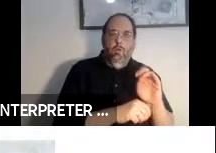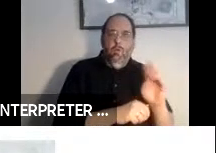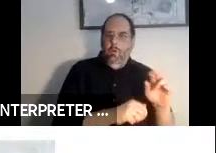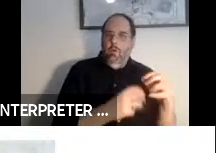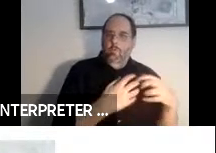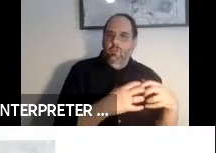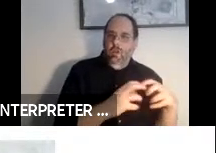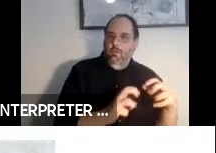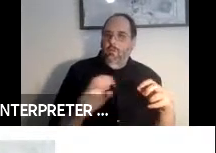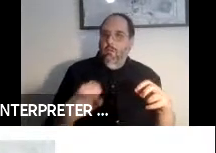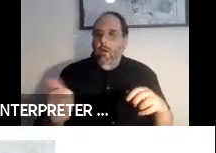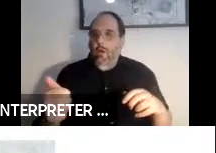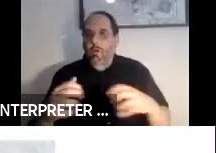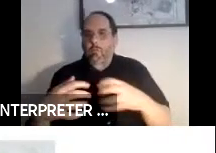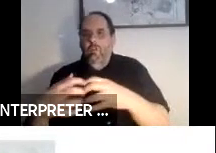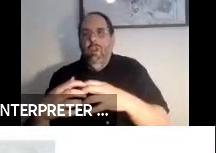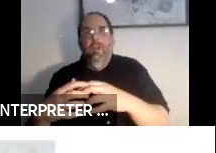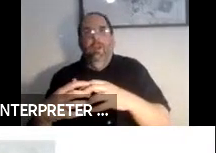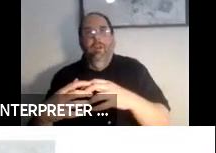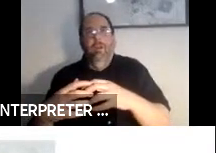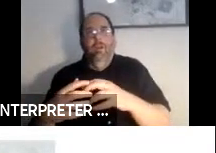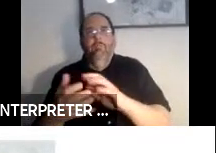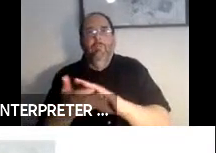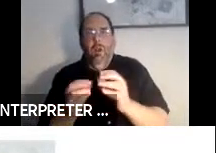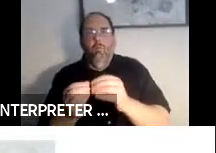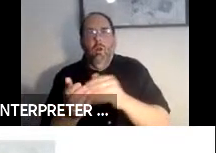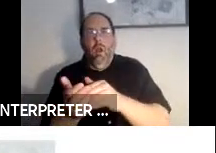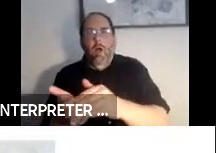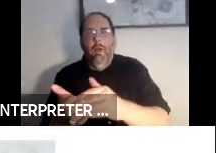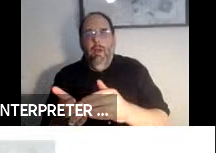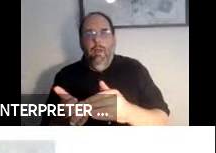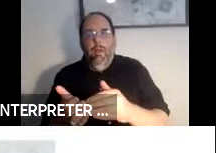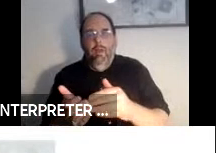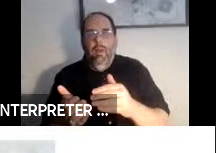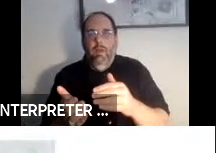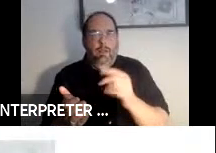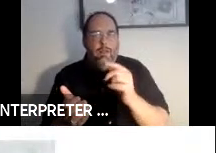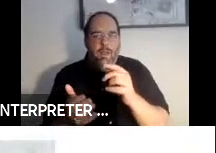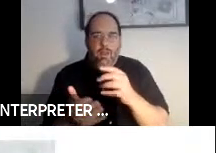to become increasingly common and there are all sorts of subtle interaction problems when